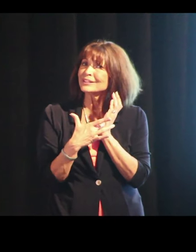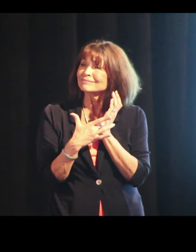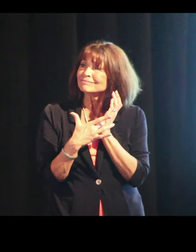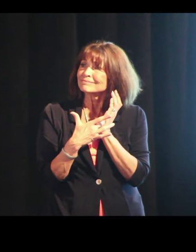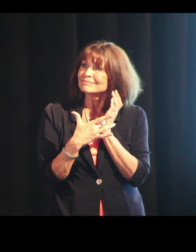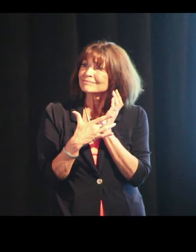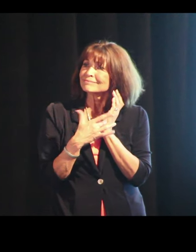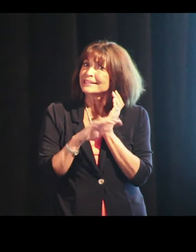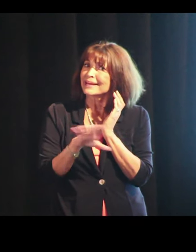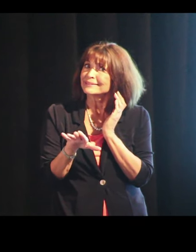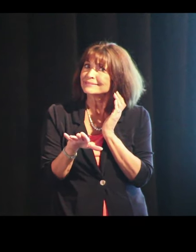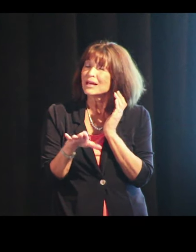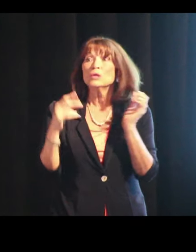It doesn't require technology.